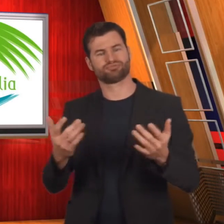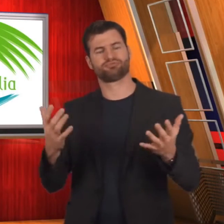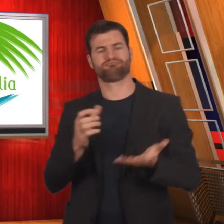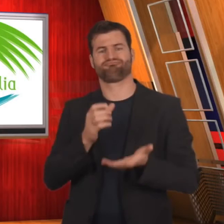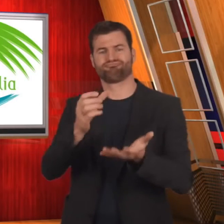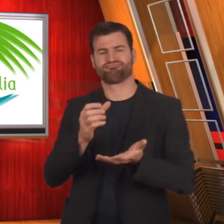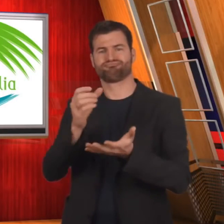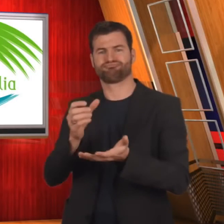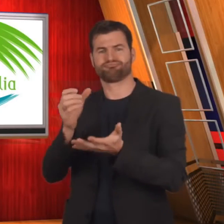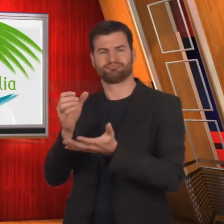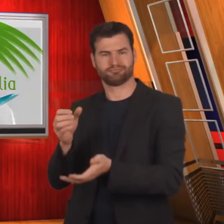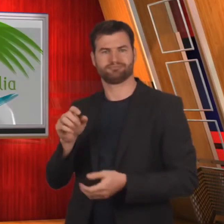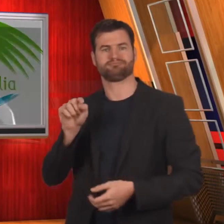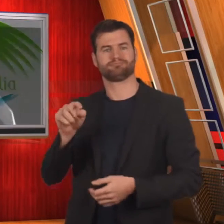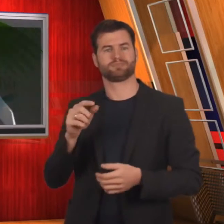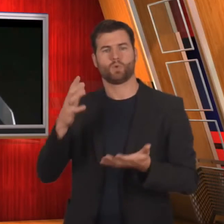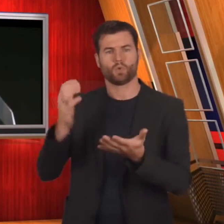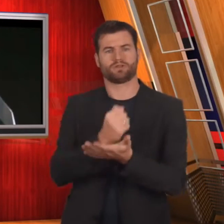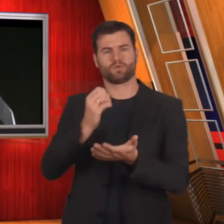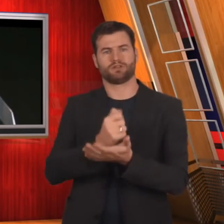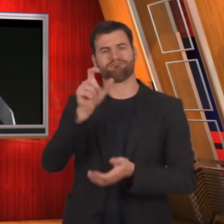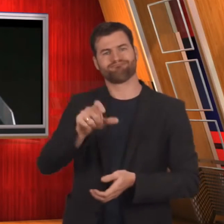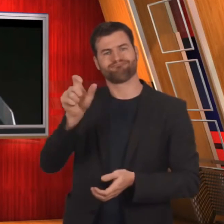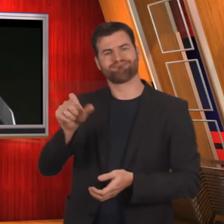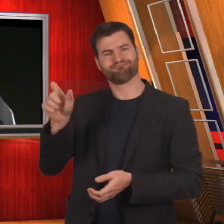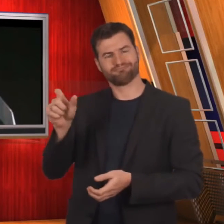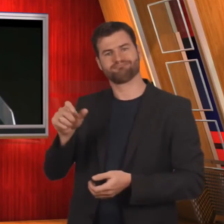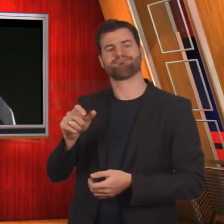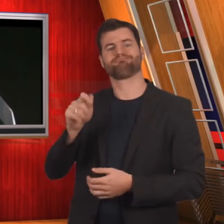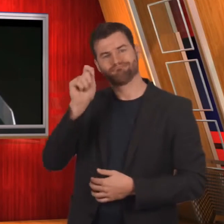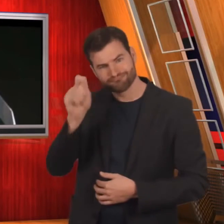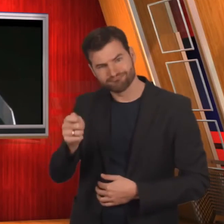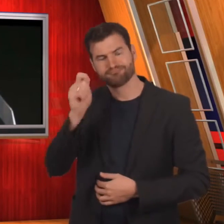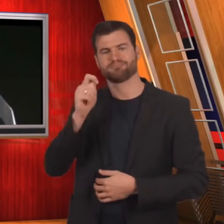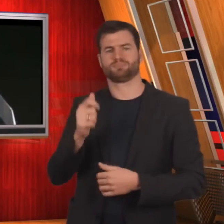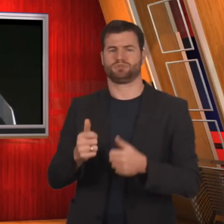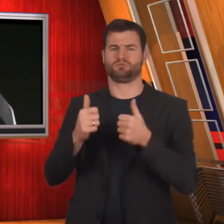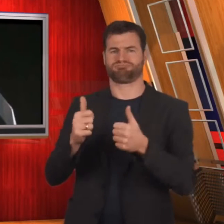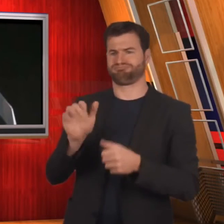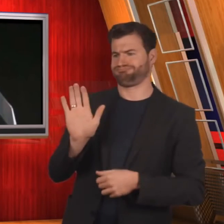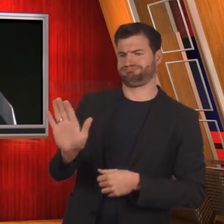Several awards are given out to the winners